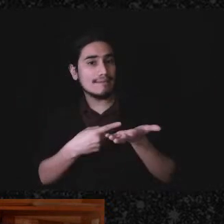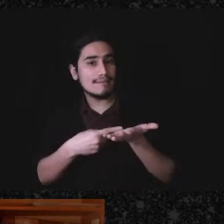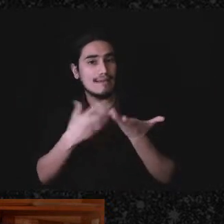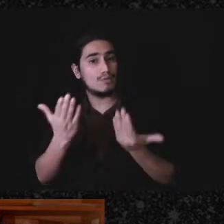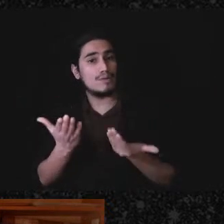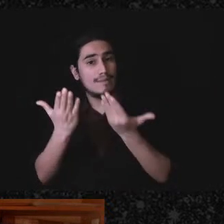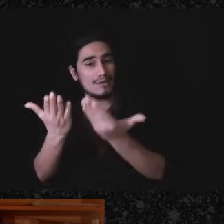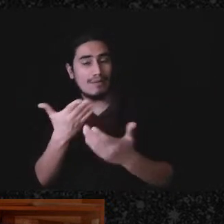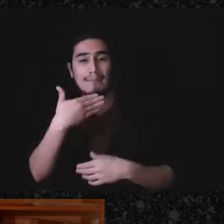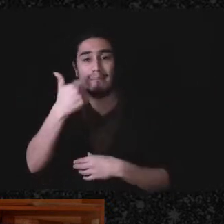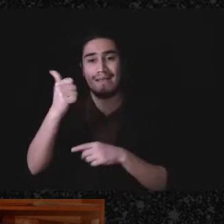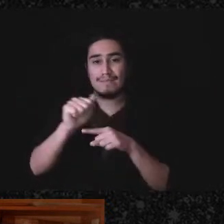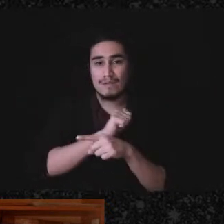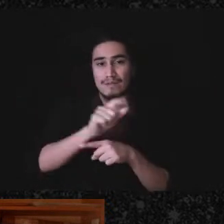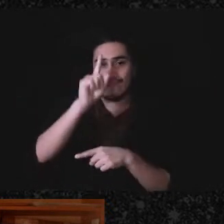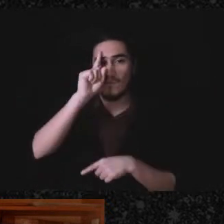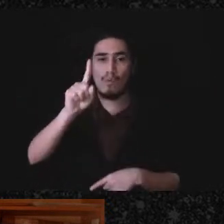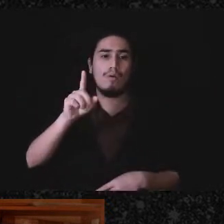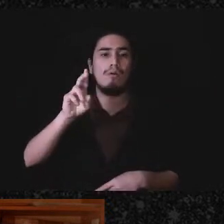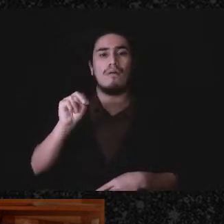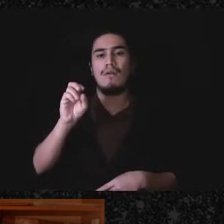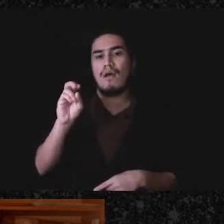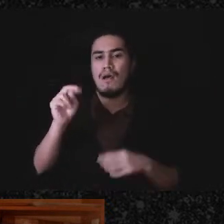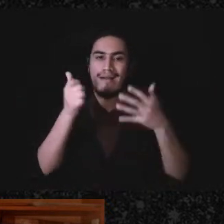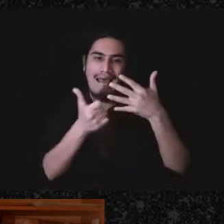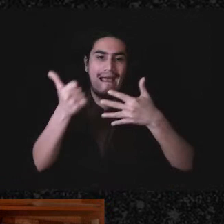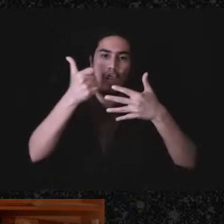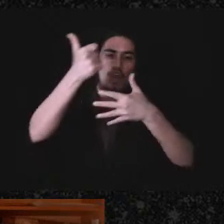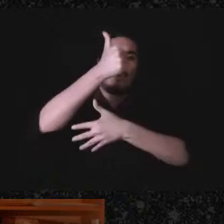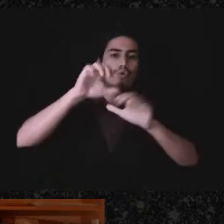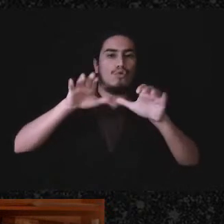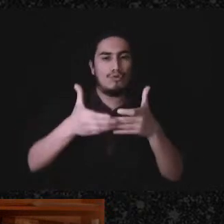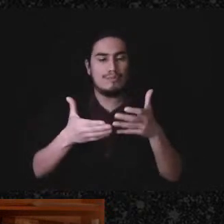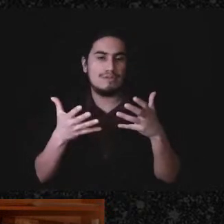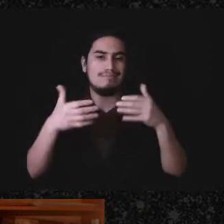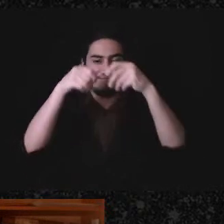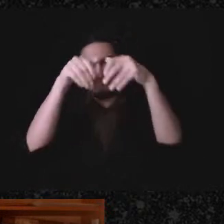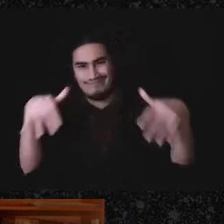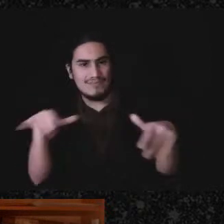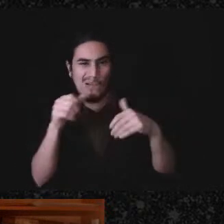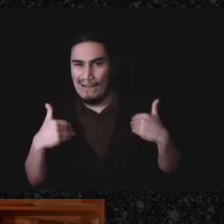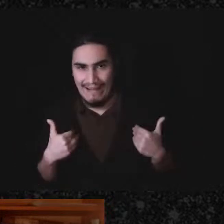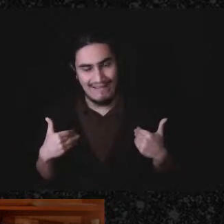for non-hierarchical groups. I just want to share a couple resources that might be useful.